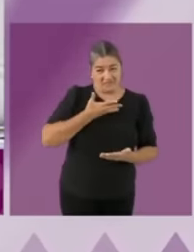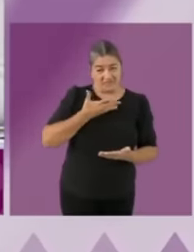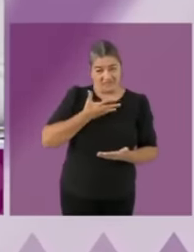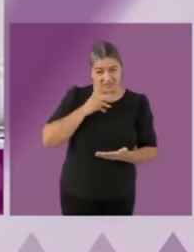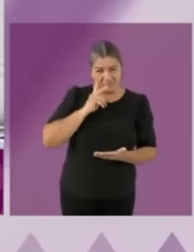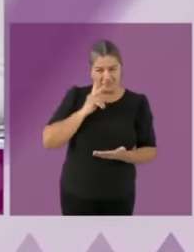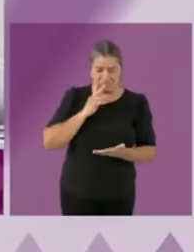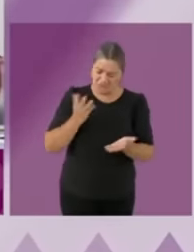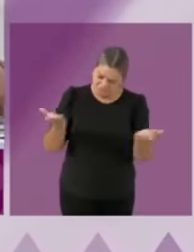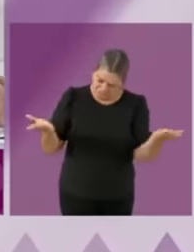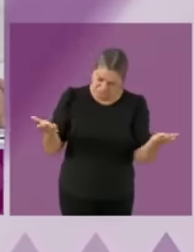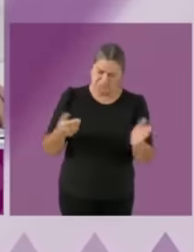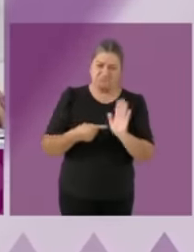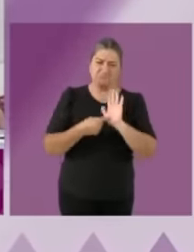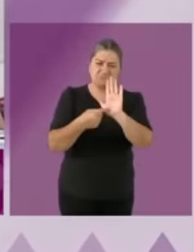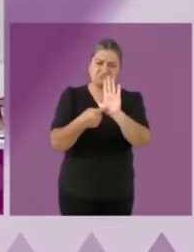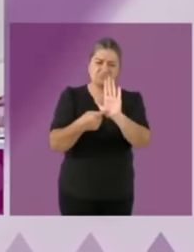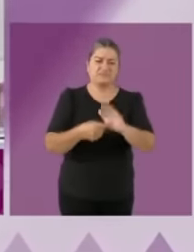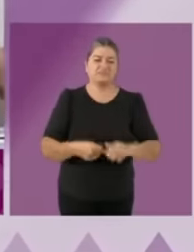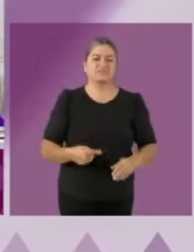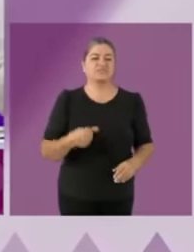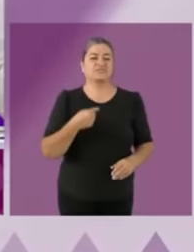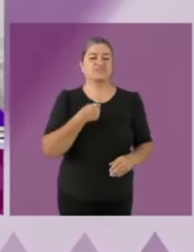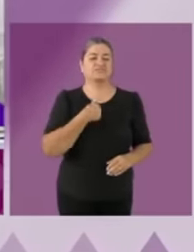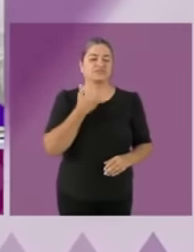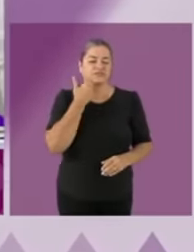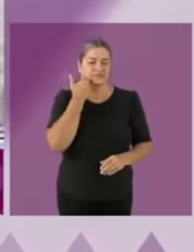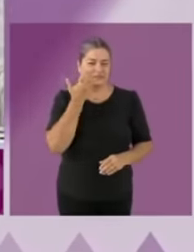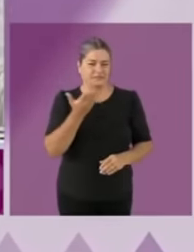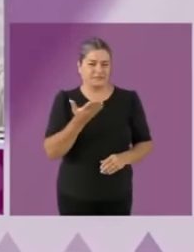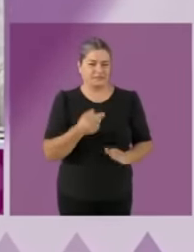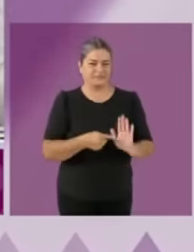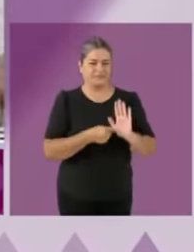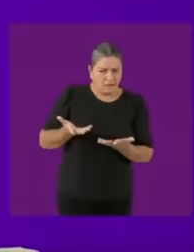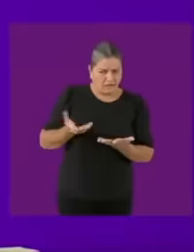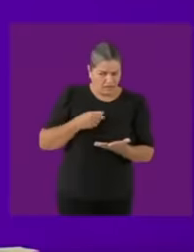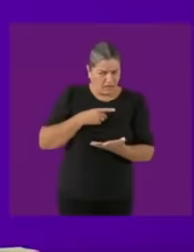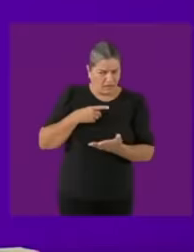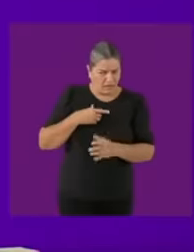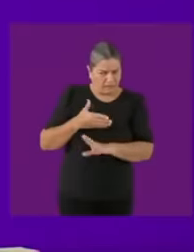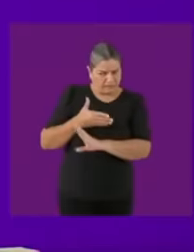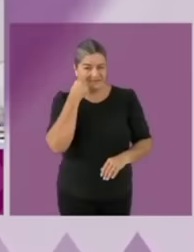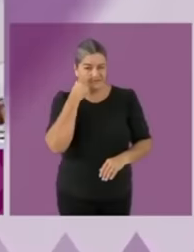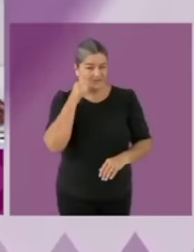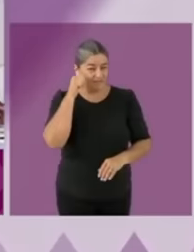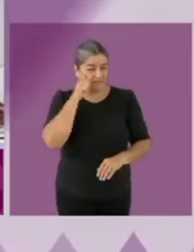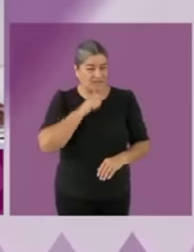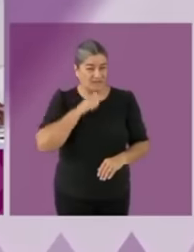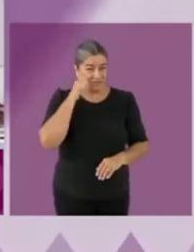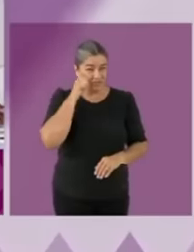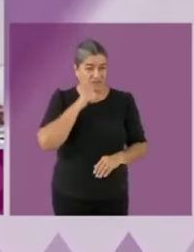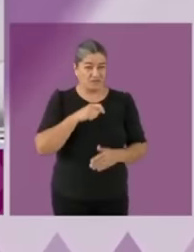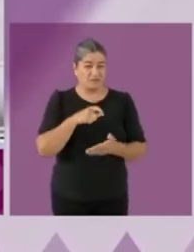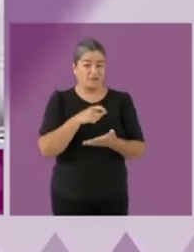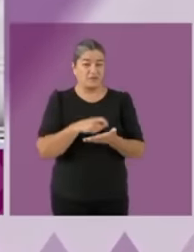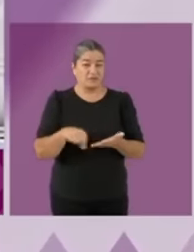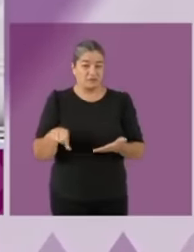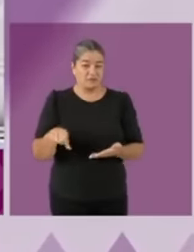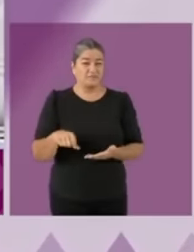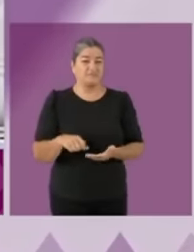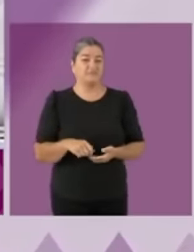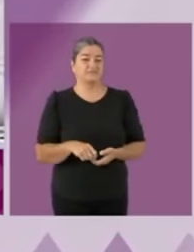for transparency in public purchases in tenders and also in the